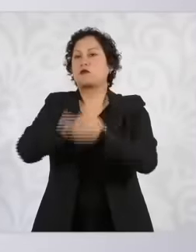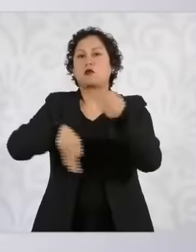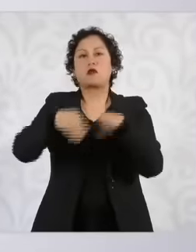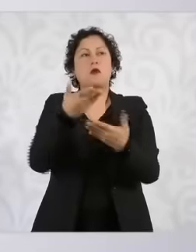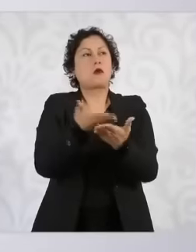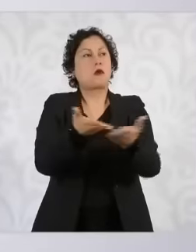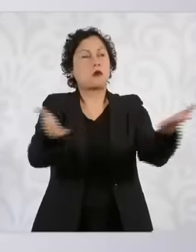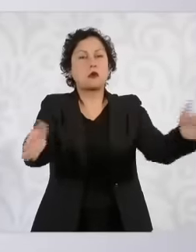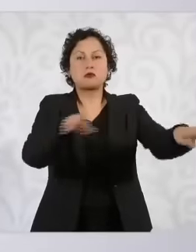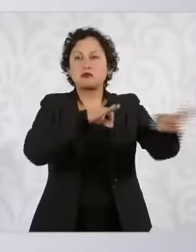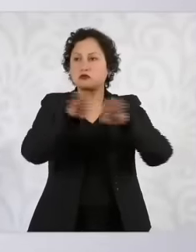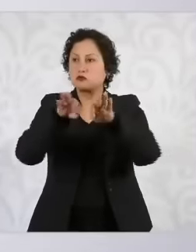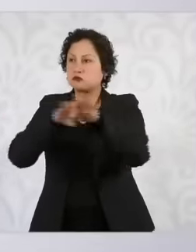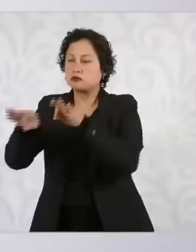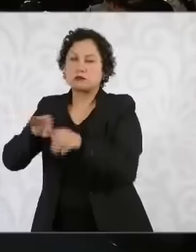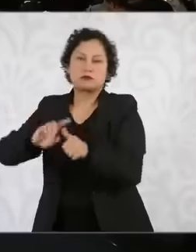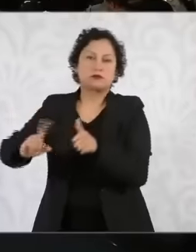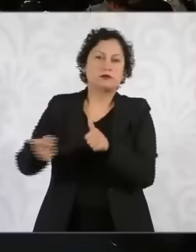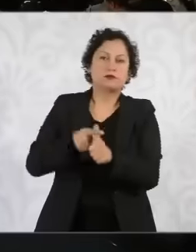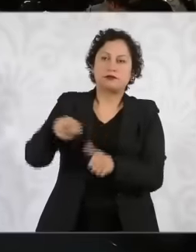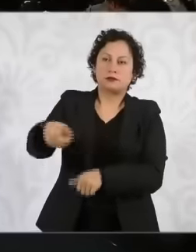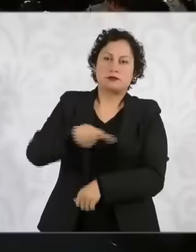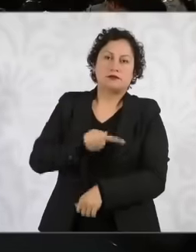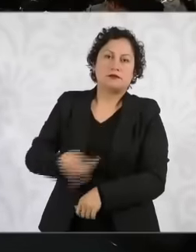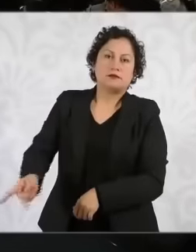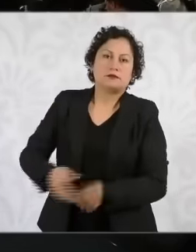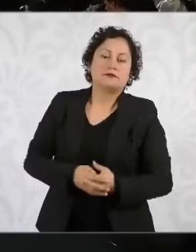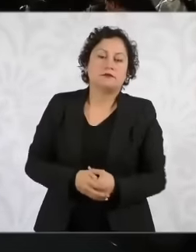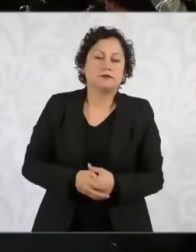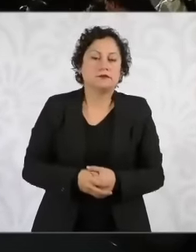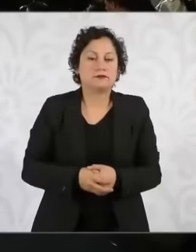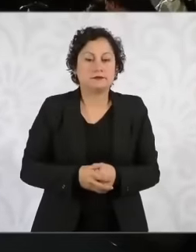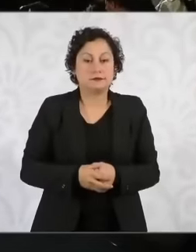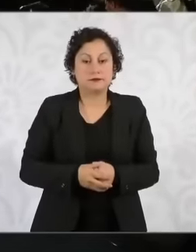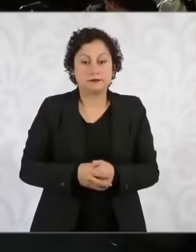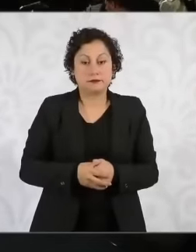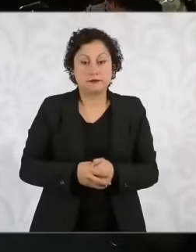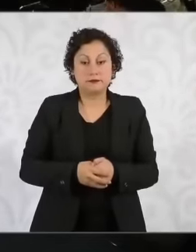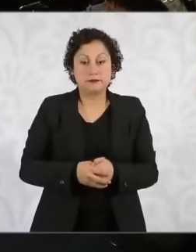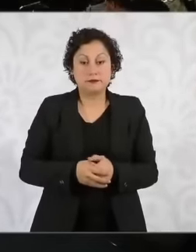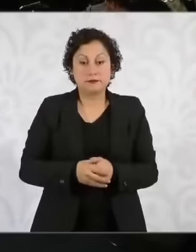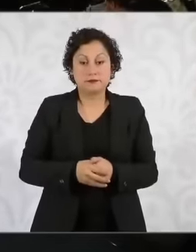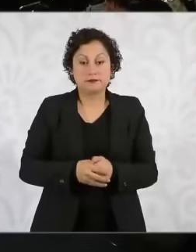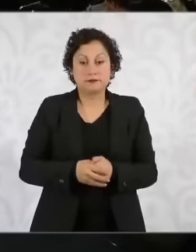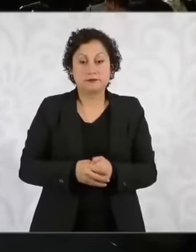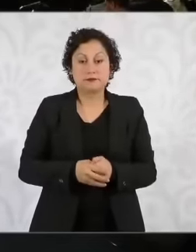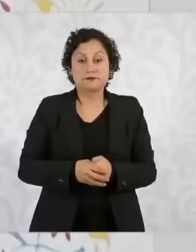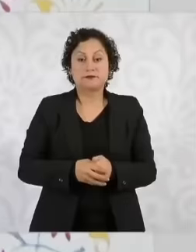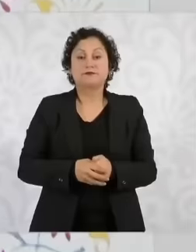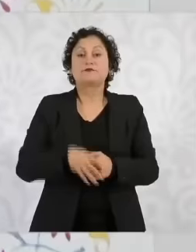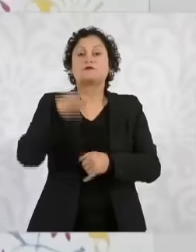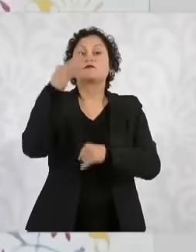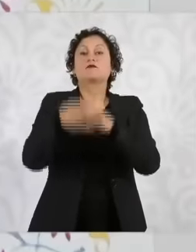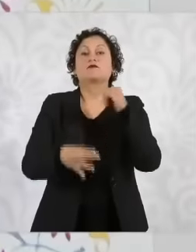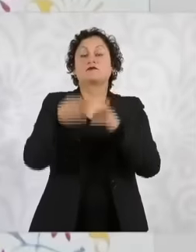for those who have the least. Thank you very much. Doctor, thank you to see the last one here now.